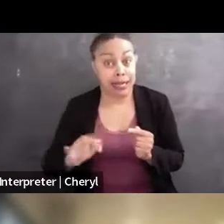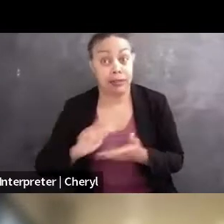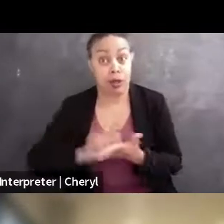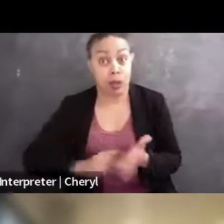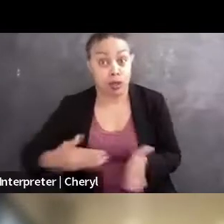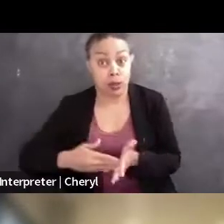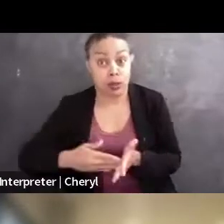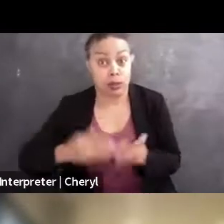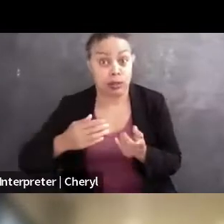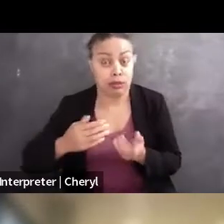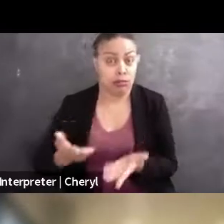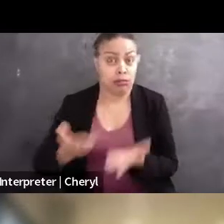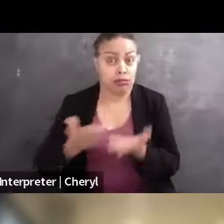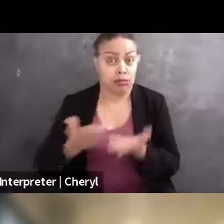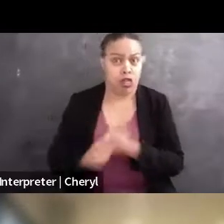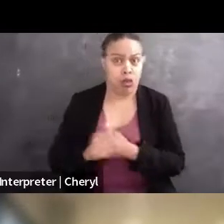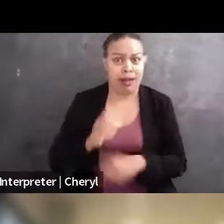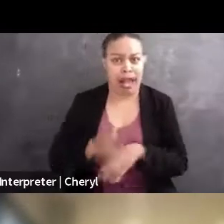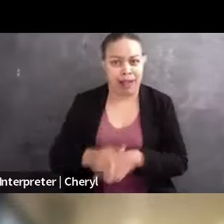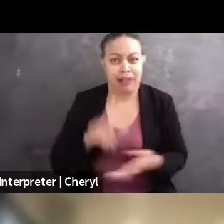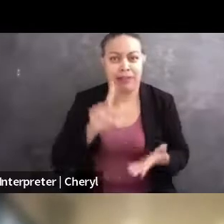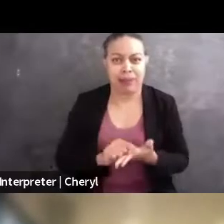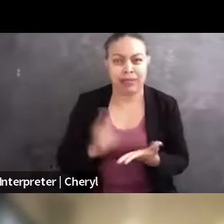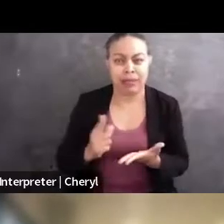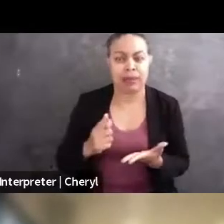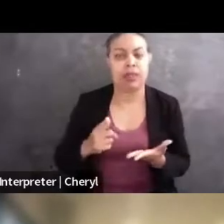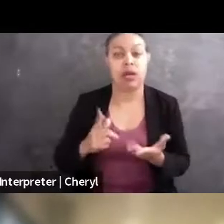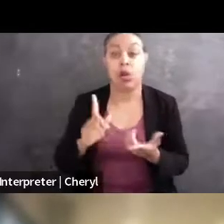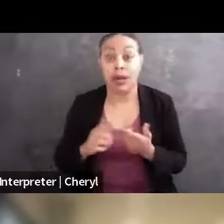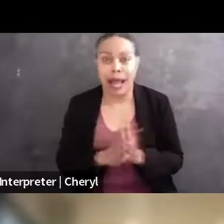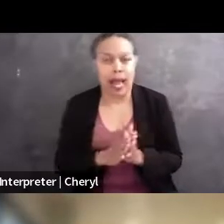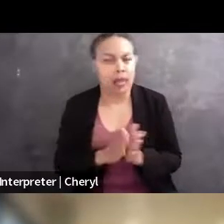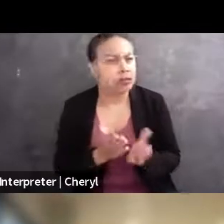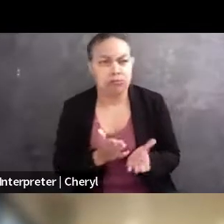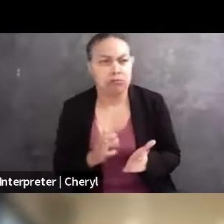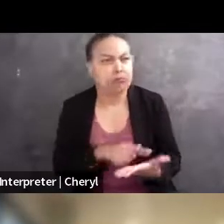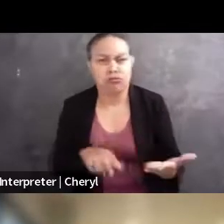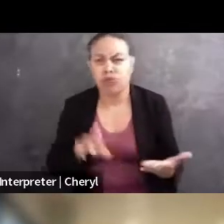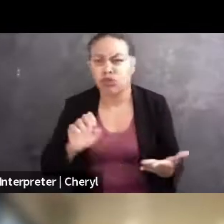after publication, you know, responding to retraction requests or actually defending in a lawsuit.